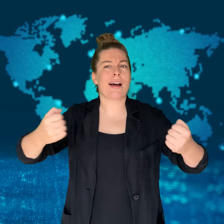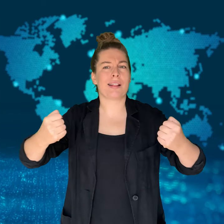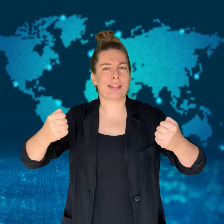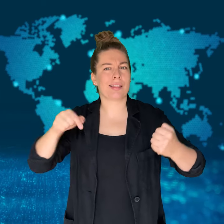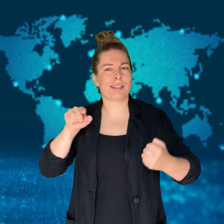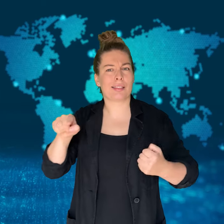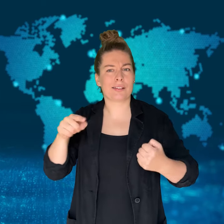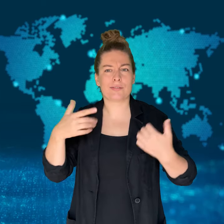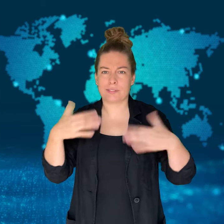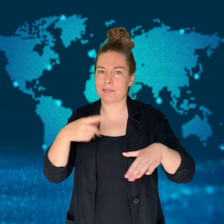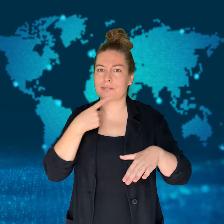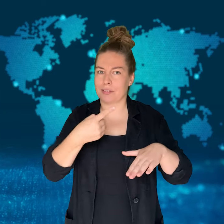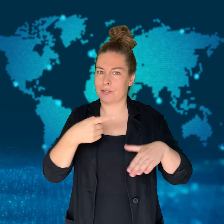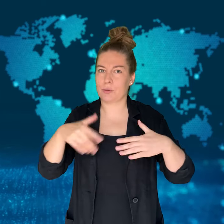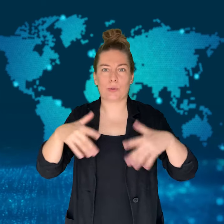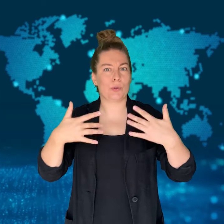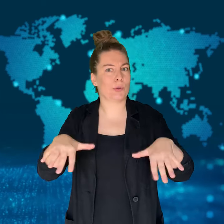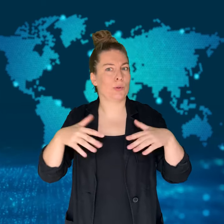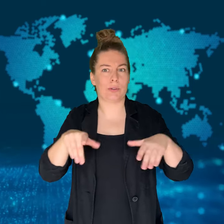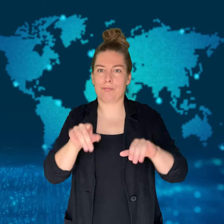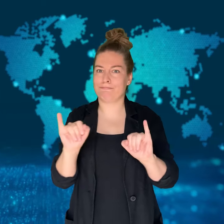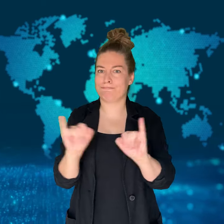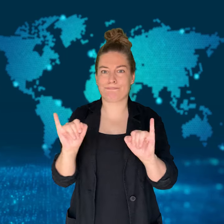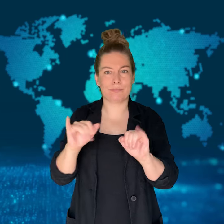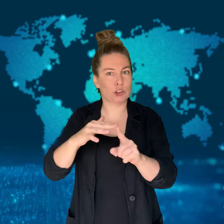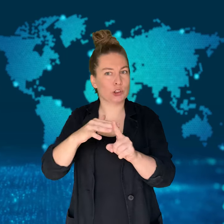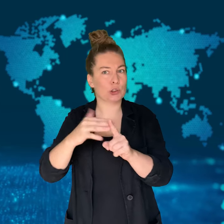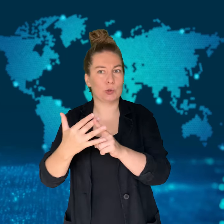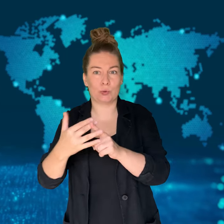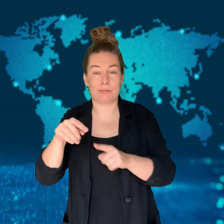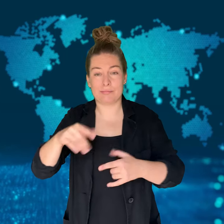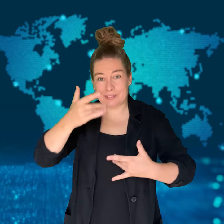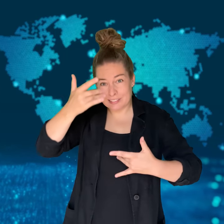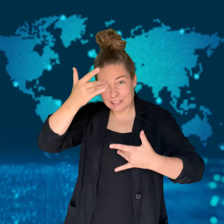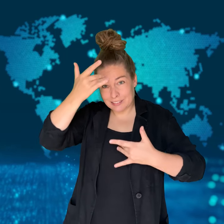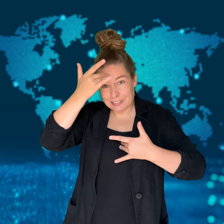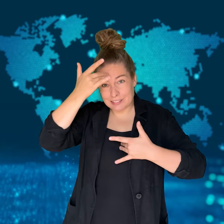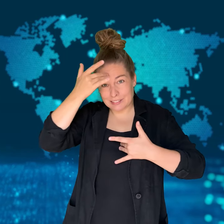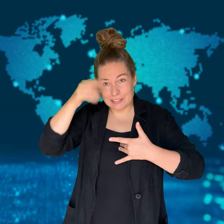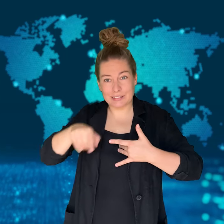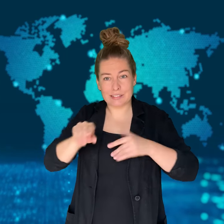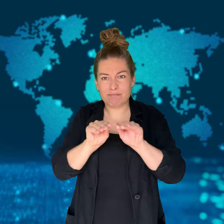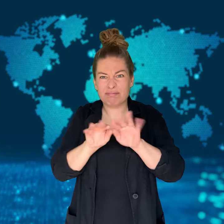There was a similar declaration in 2022.